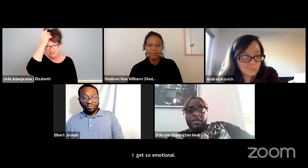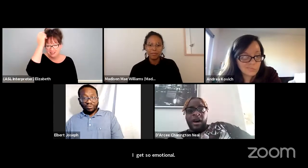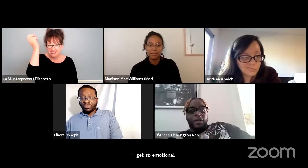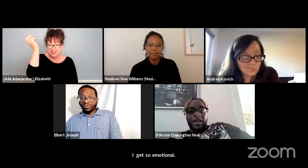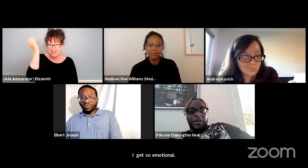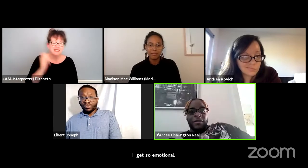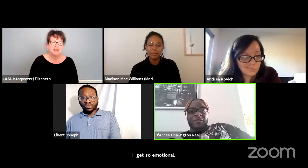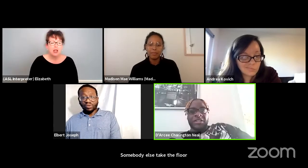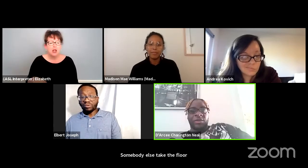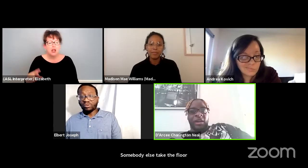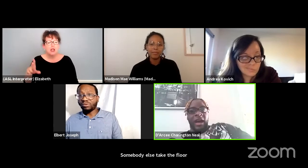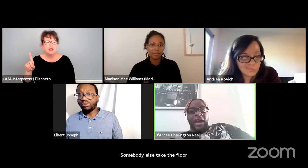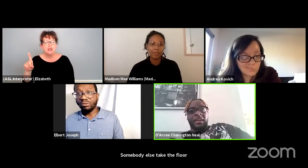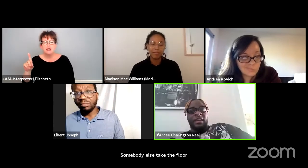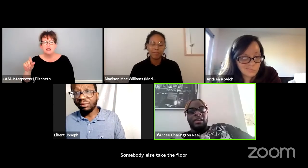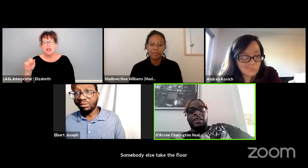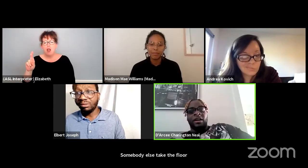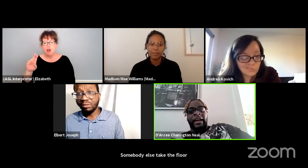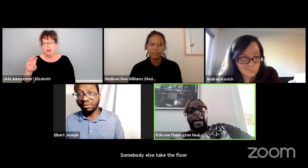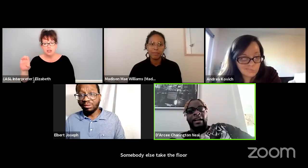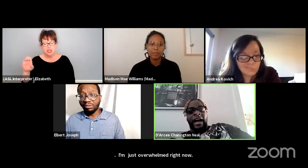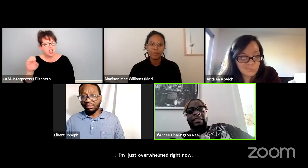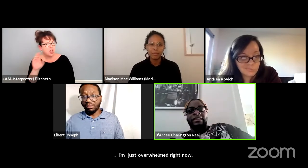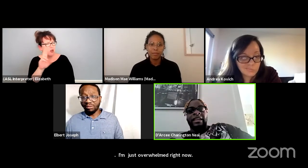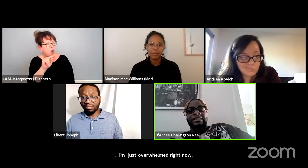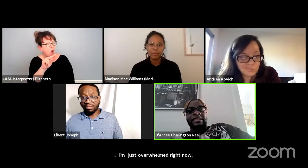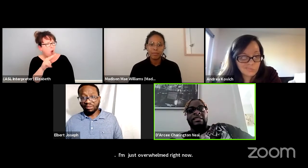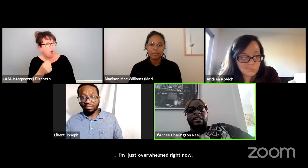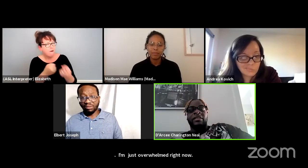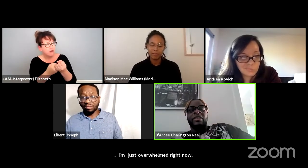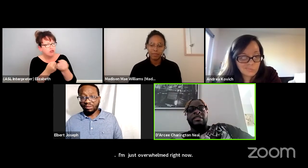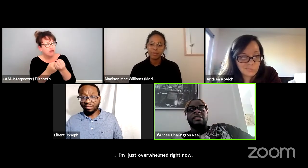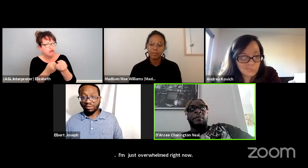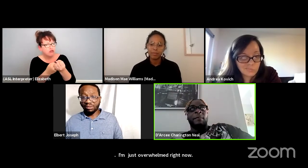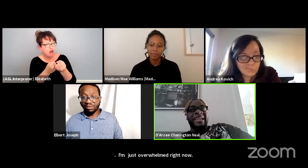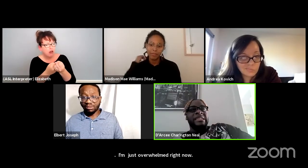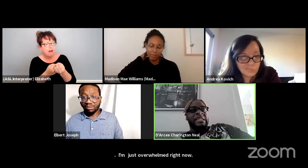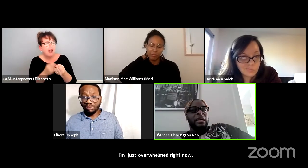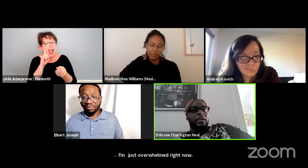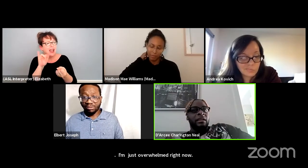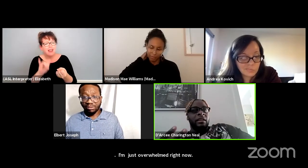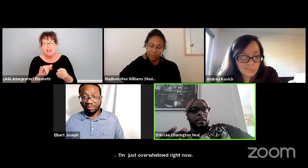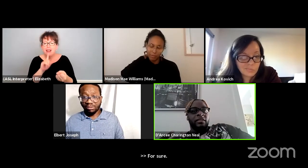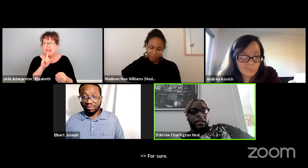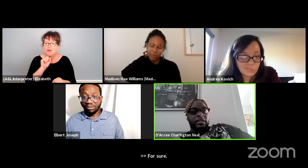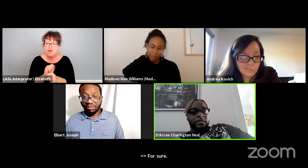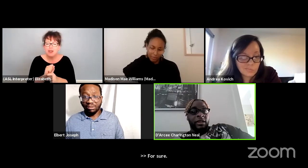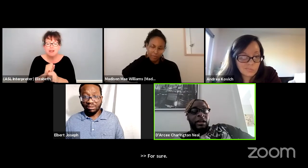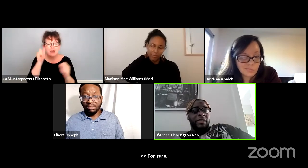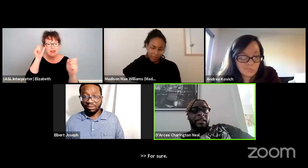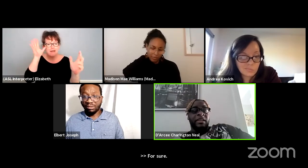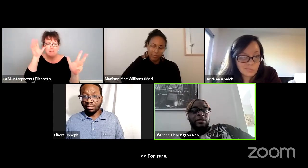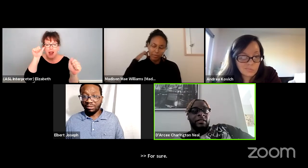No, no for sure. I, you know, like, I think that that's such a that's such an amazing thing to bring up.